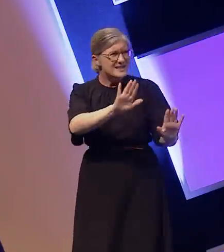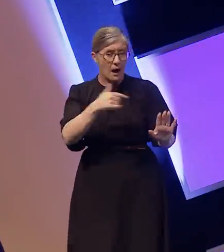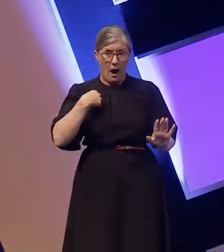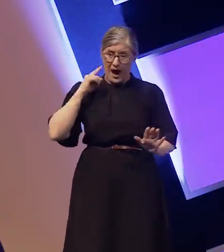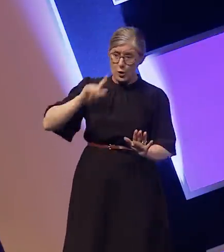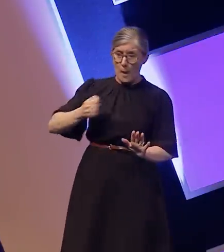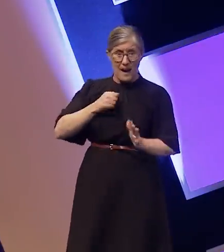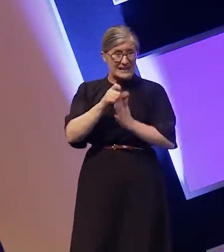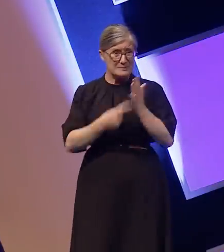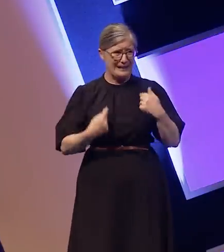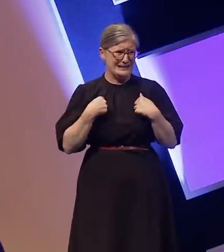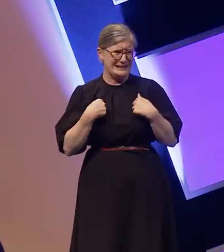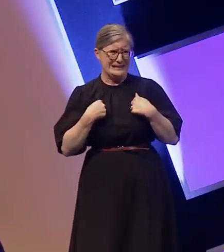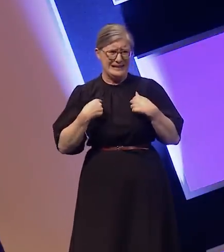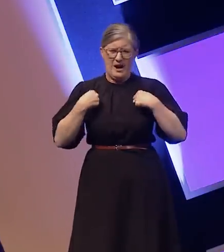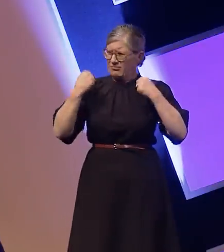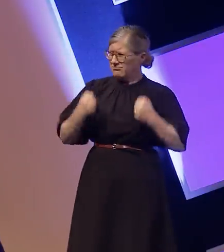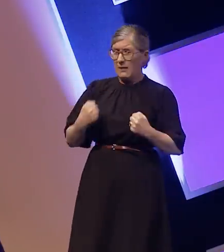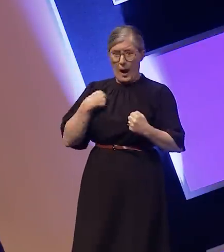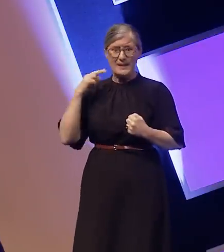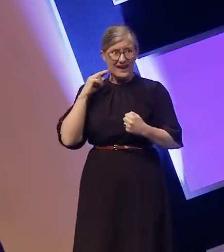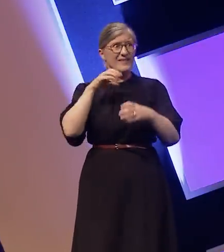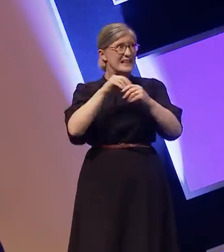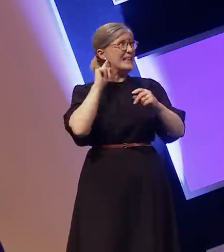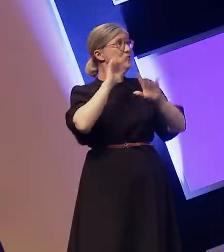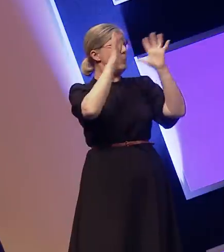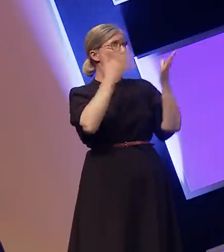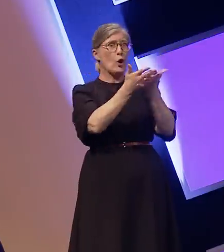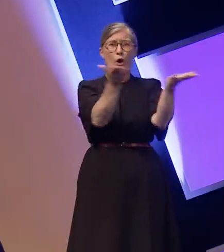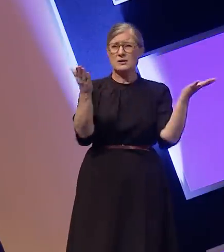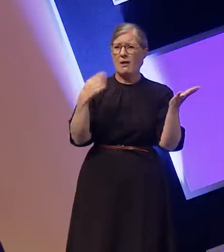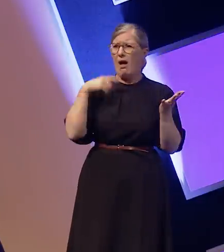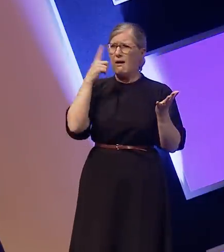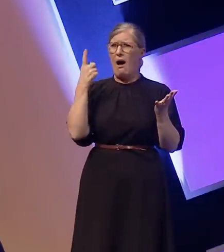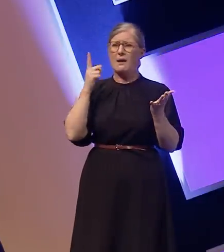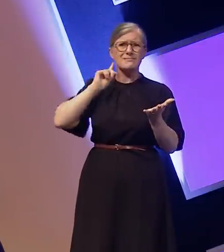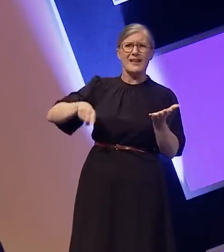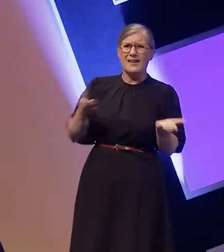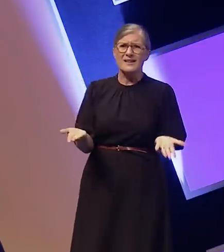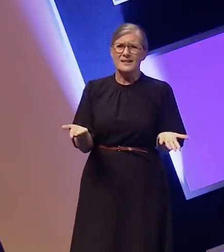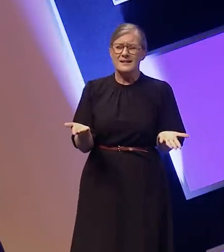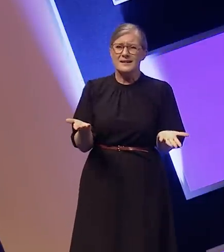world. Anyone can hire an interpreter and provide deaf awareness training